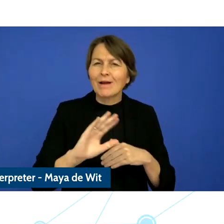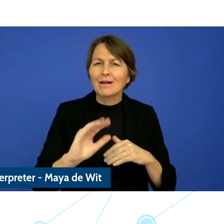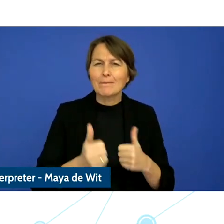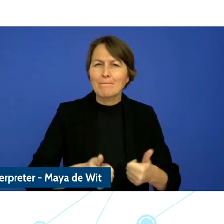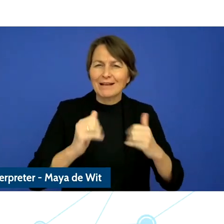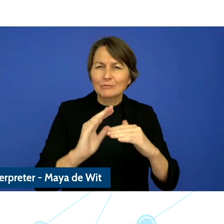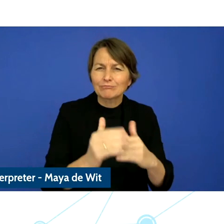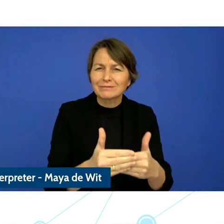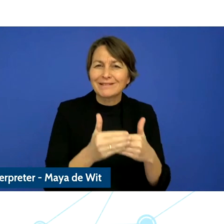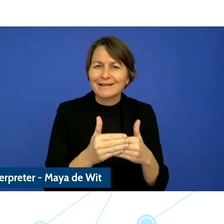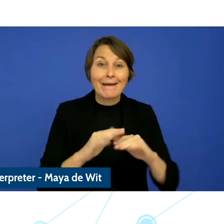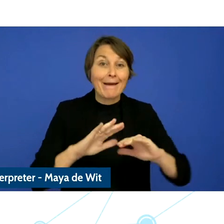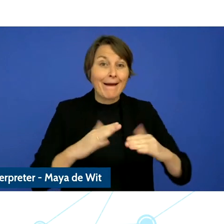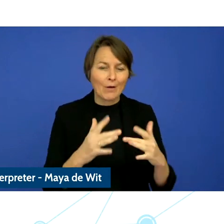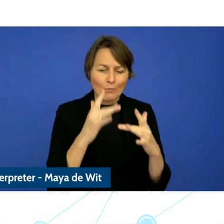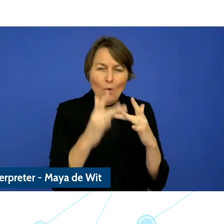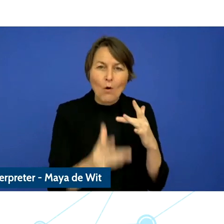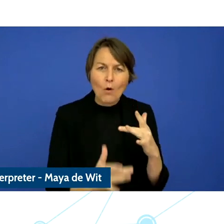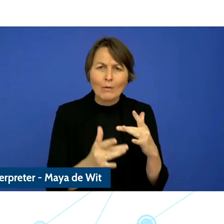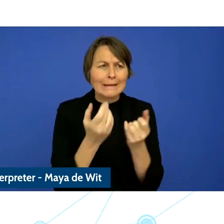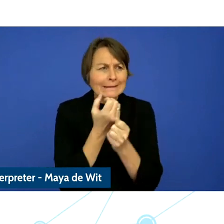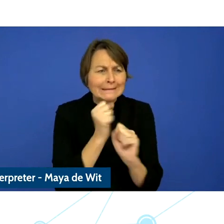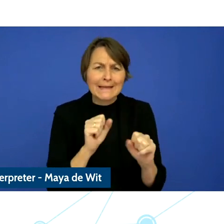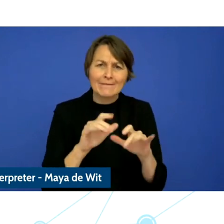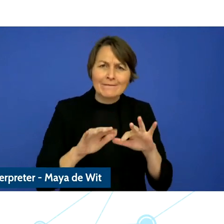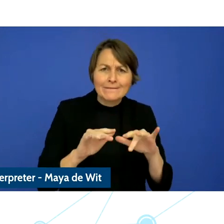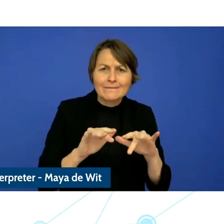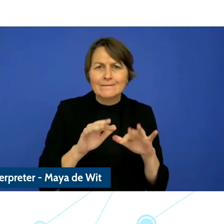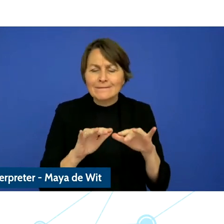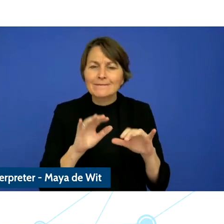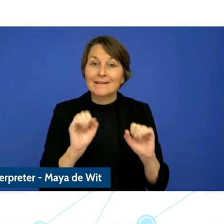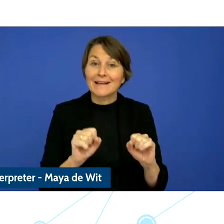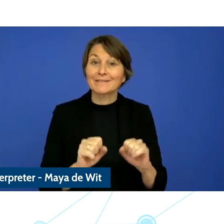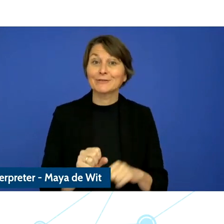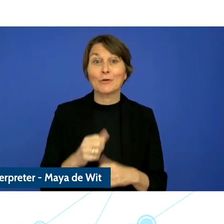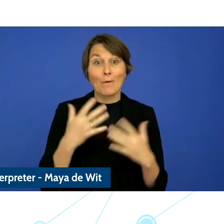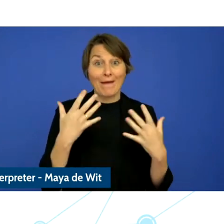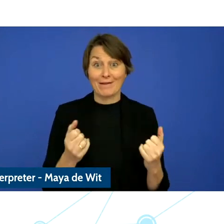and empowerment on mind and we have three excellent speakers to help us get